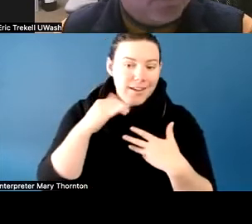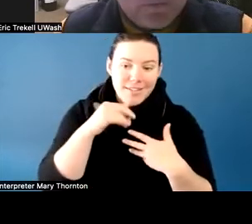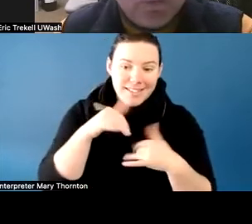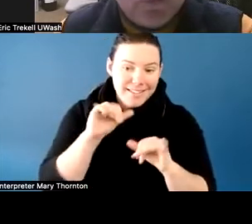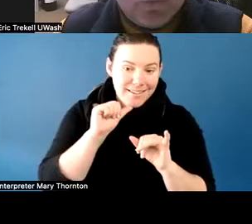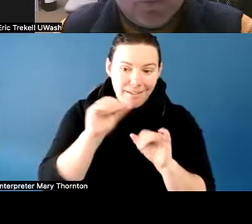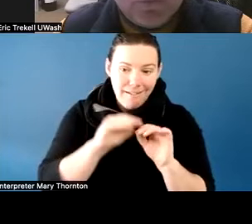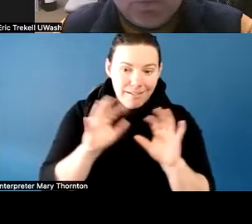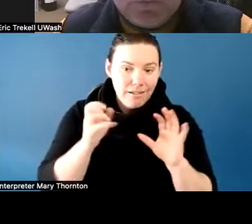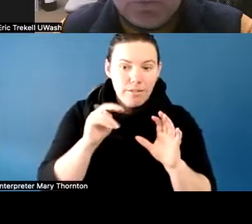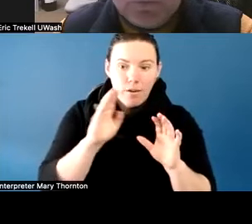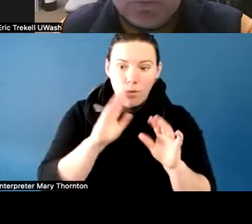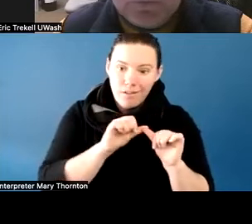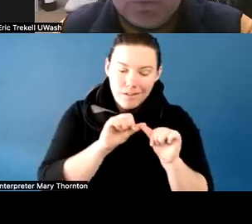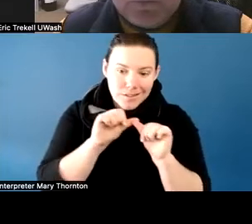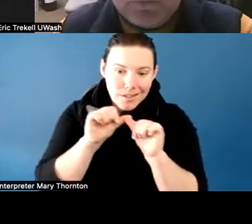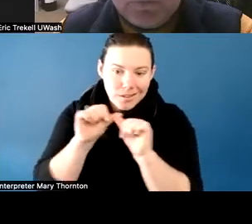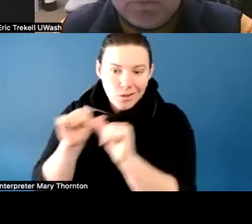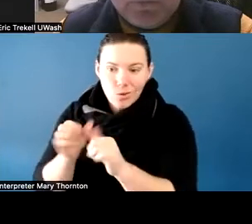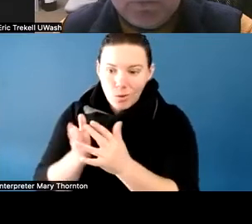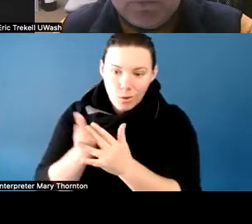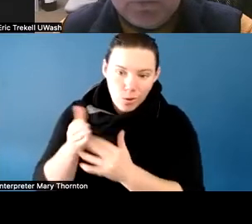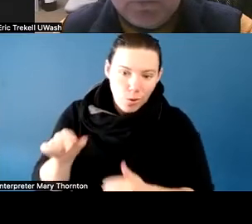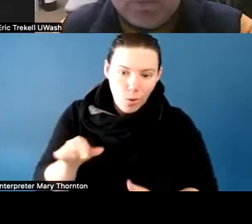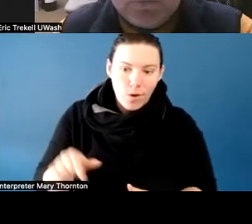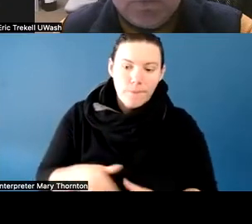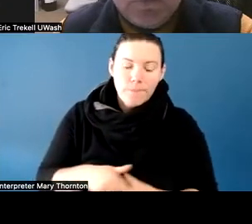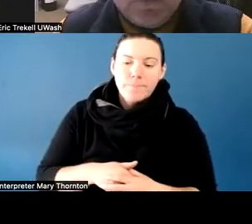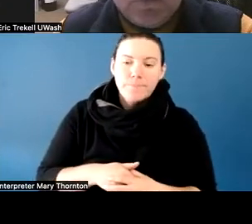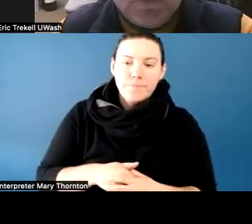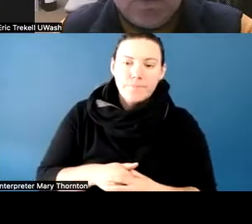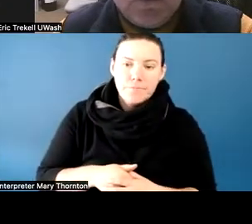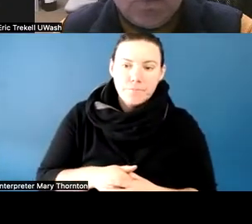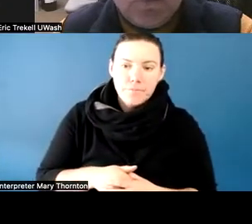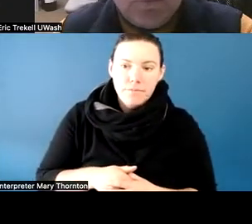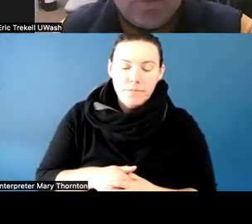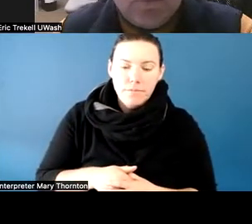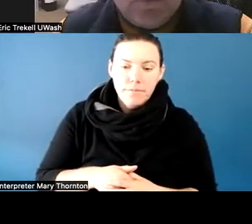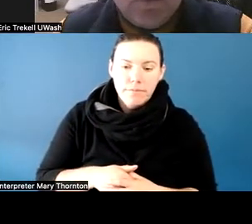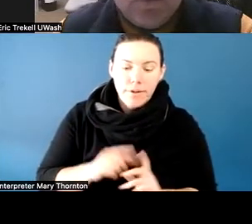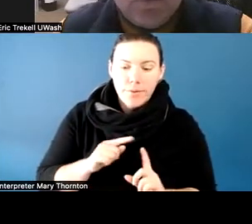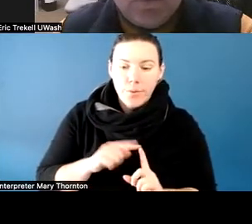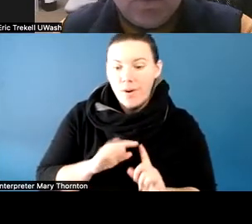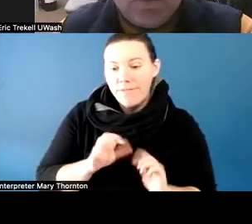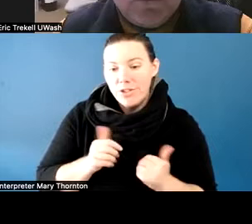into the quarter. So one of the challenges we had was, because she's female,